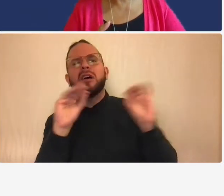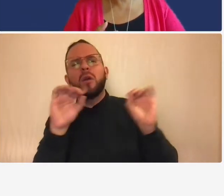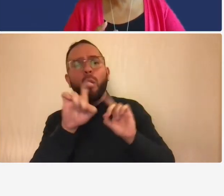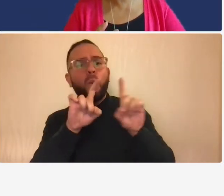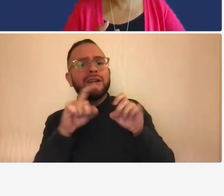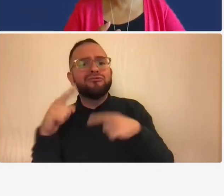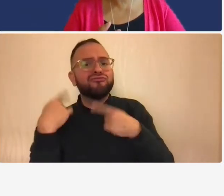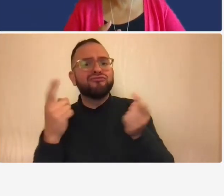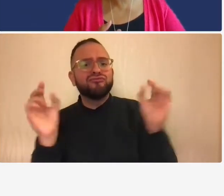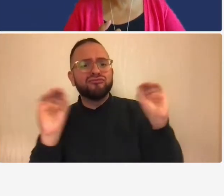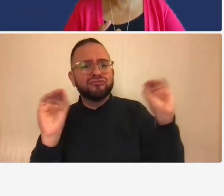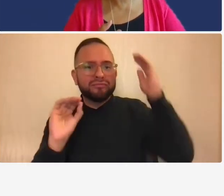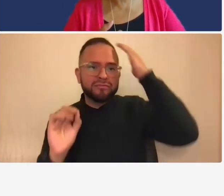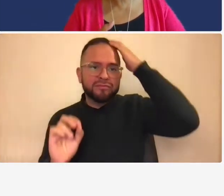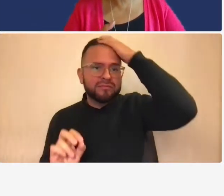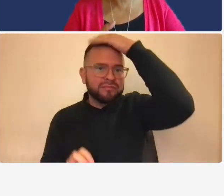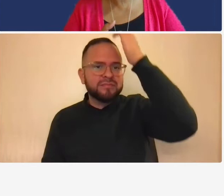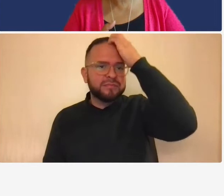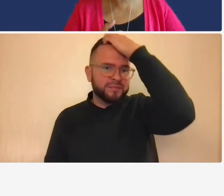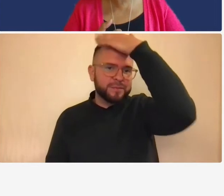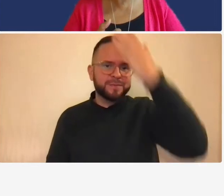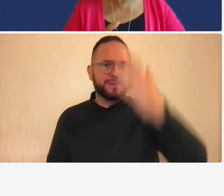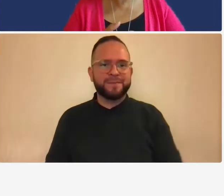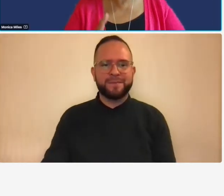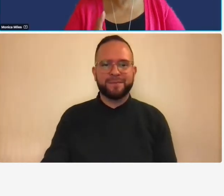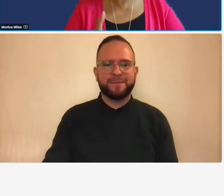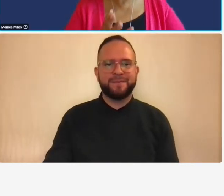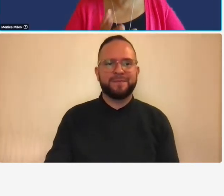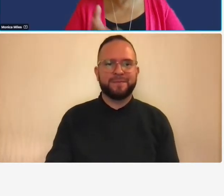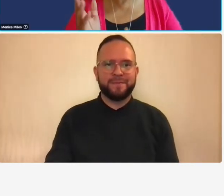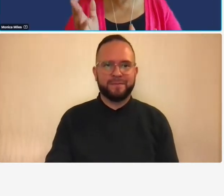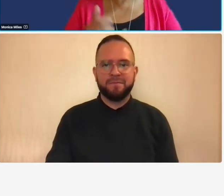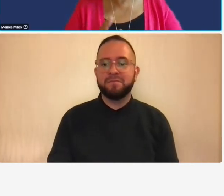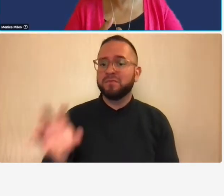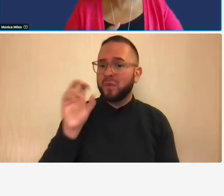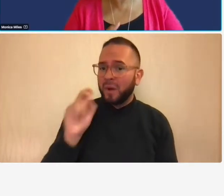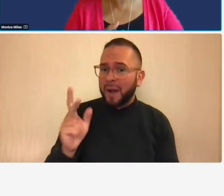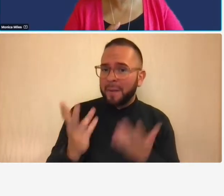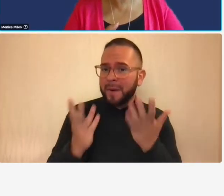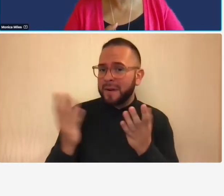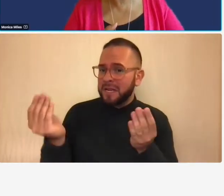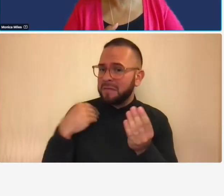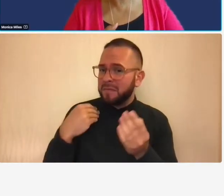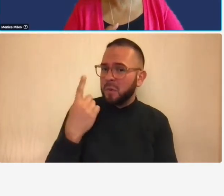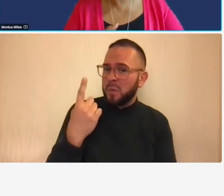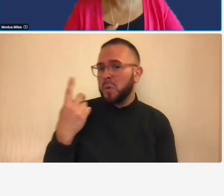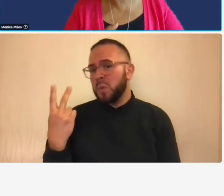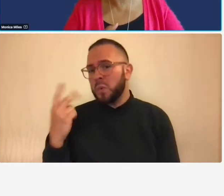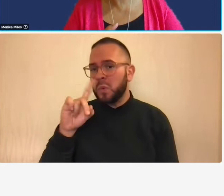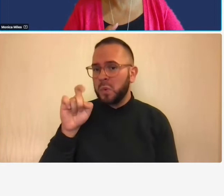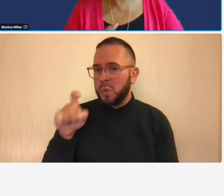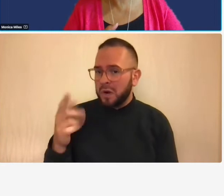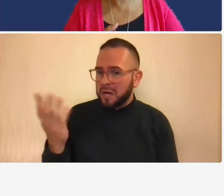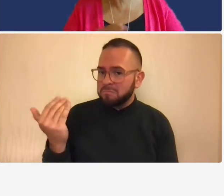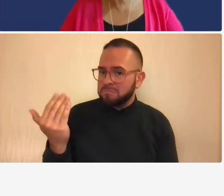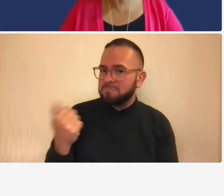okay um so do you want to give me like one maybe one or two questions oh did you say you